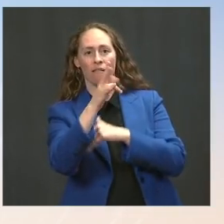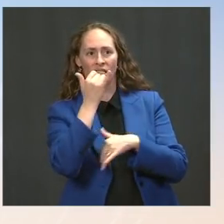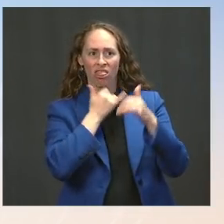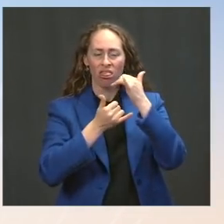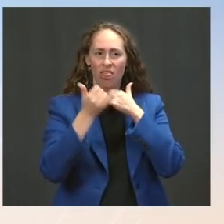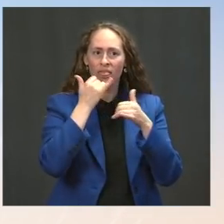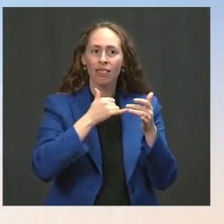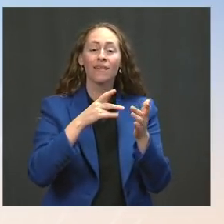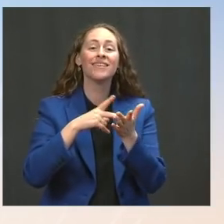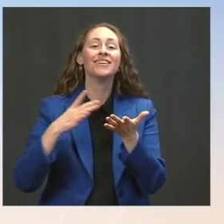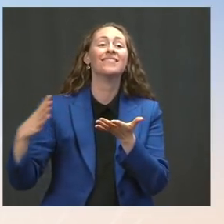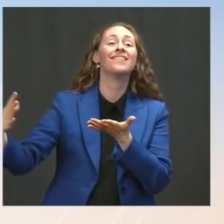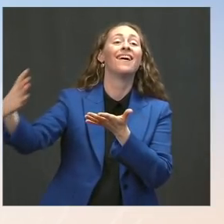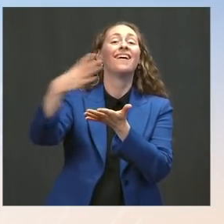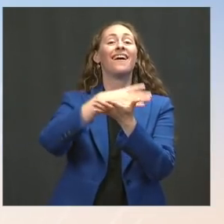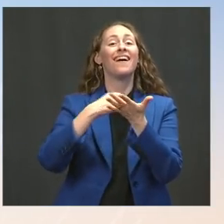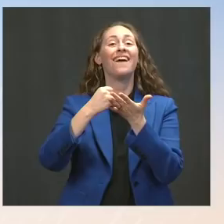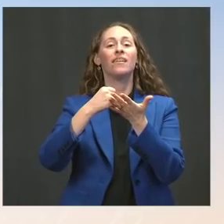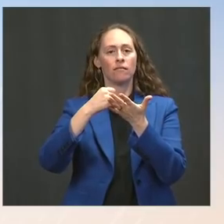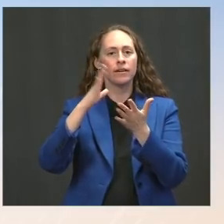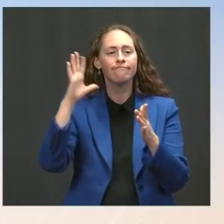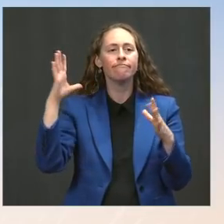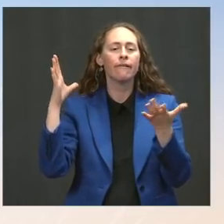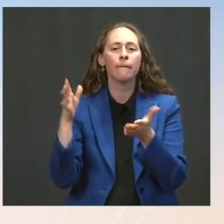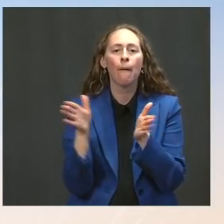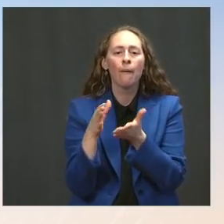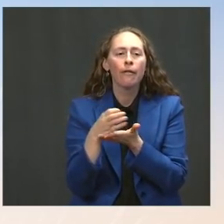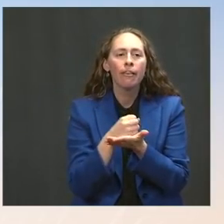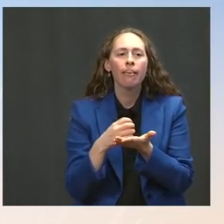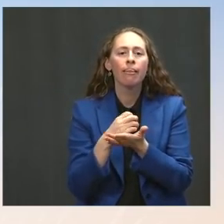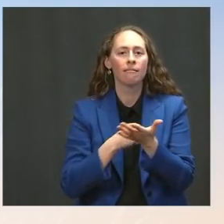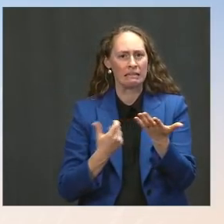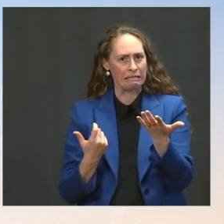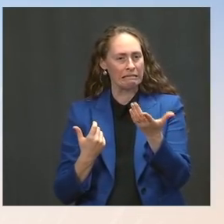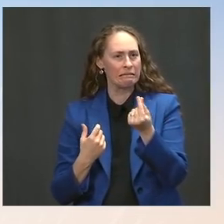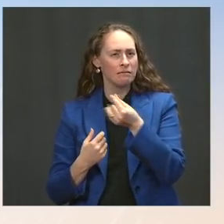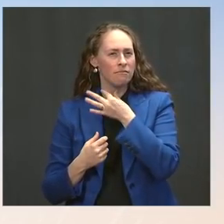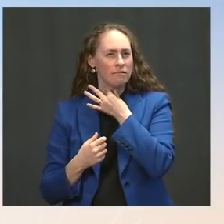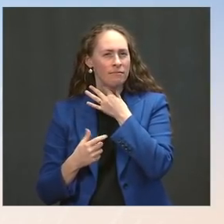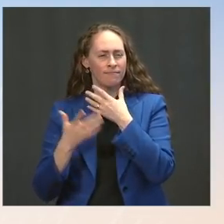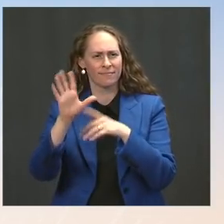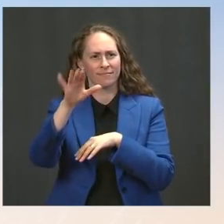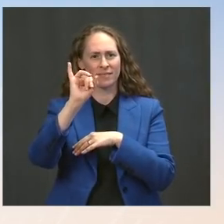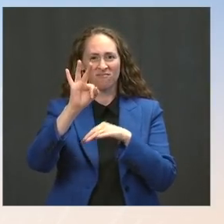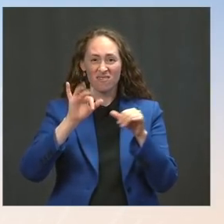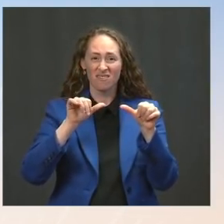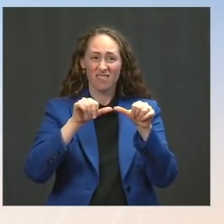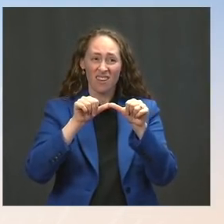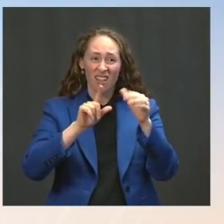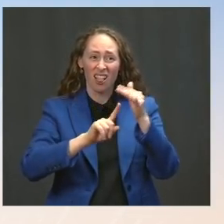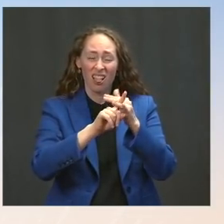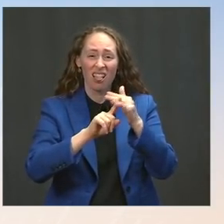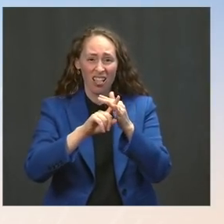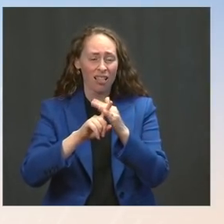If that continues to be an issue, would the White House consider more stimulus -- the type that we saw earlier this year --